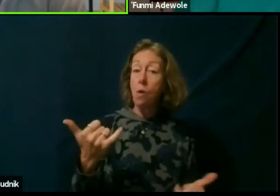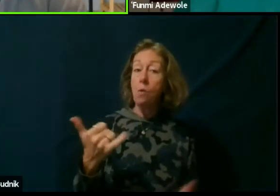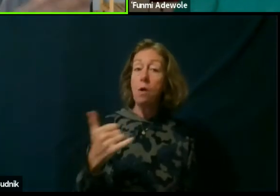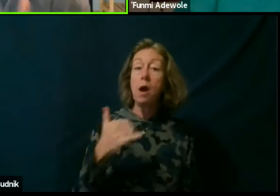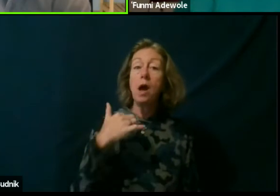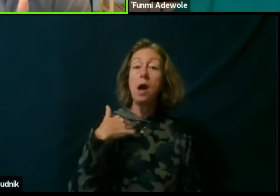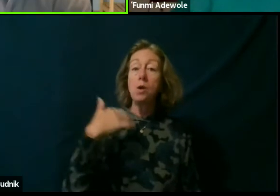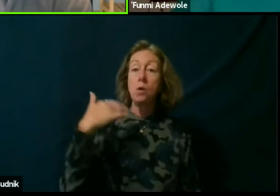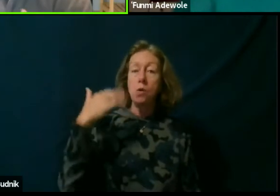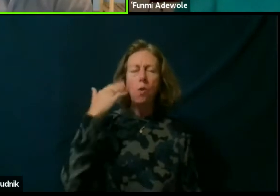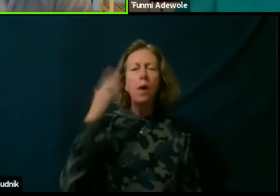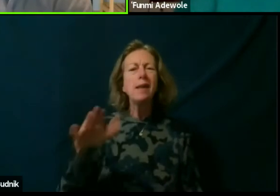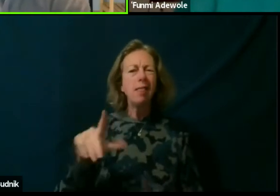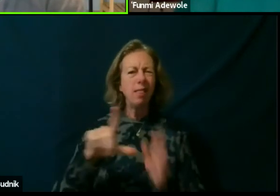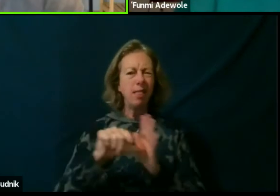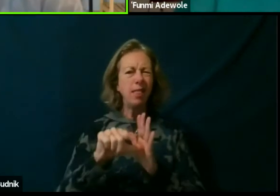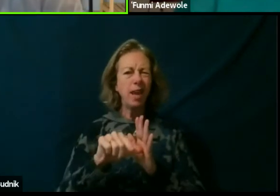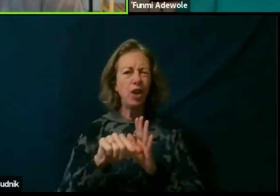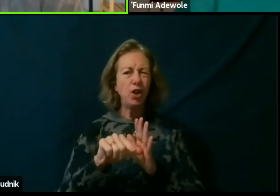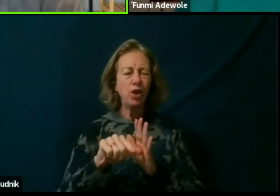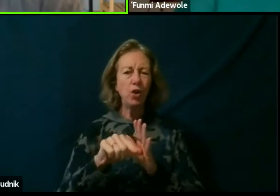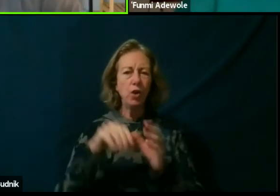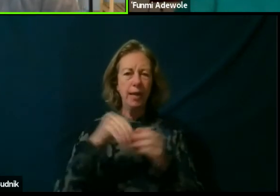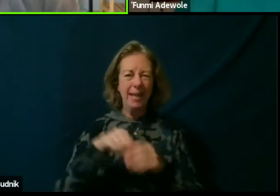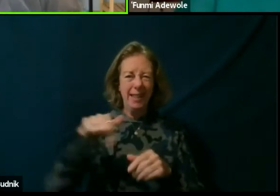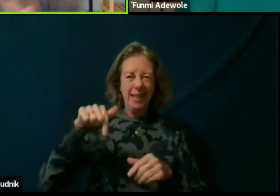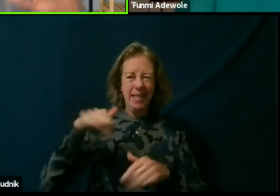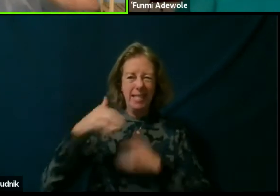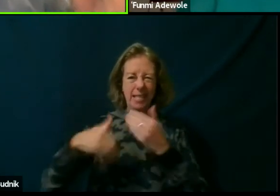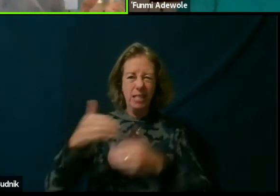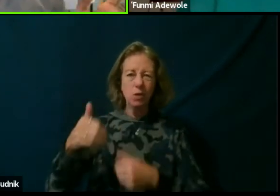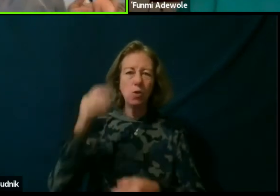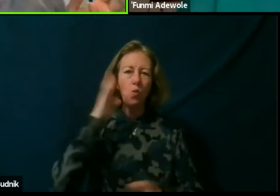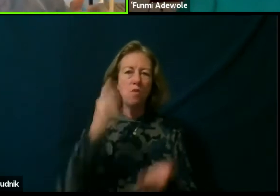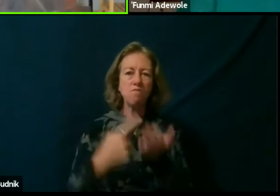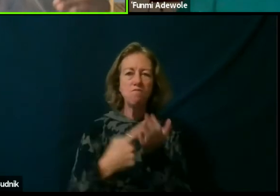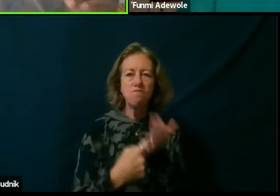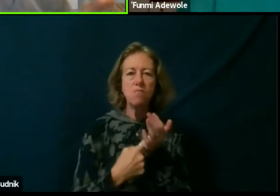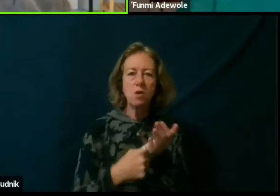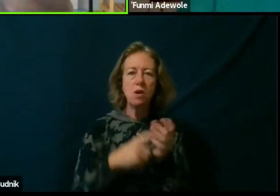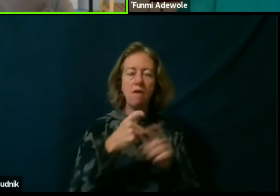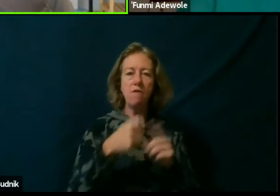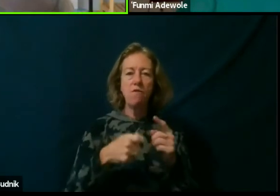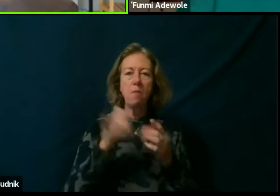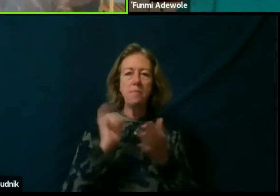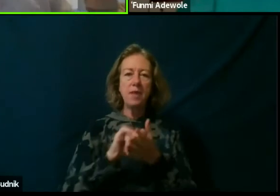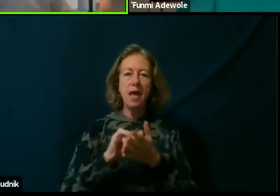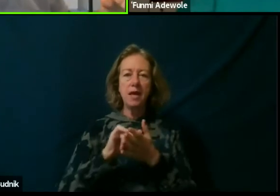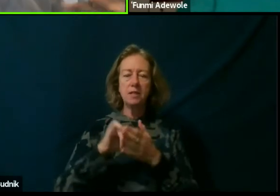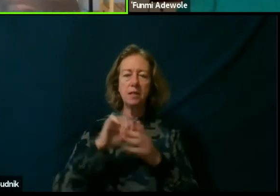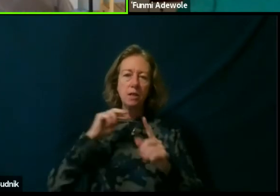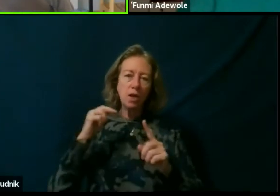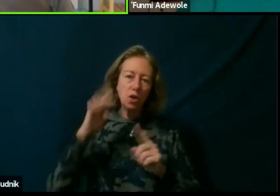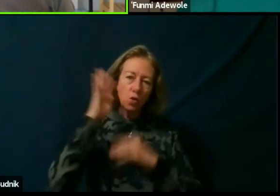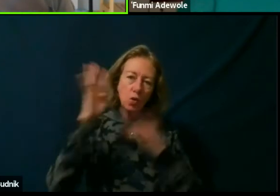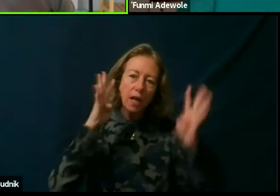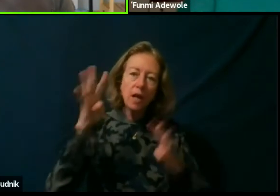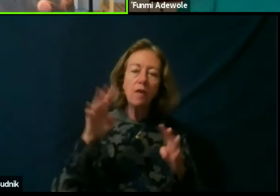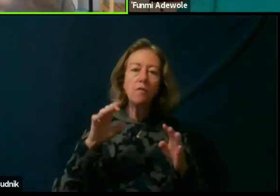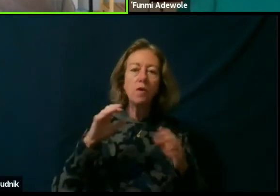and later in the series, we are gonna be talking about you know dramaturgical in creative process, from different part of the continent Africa,